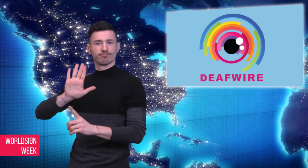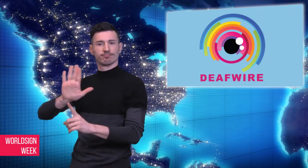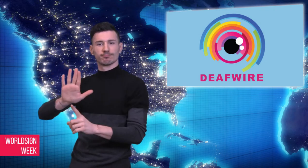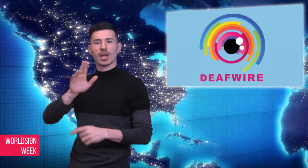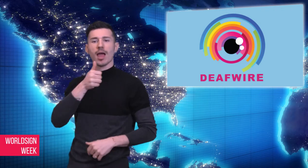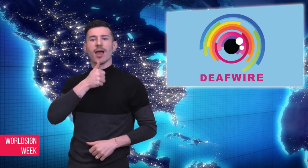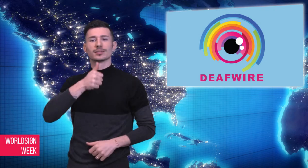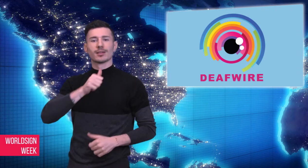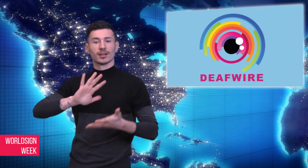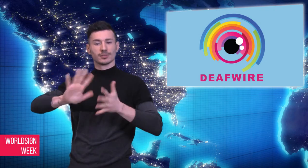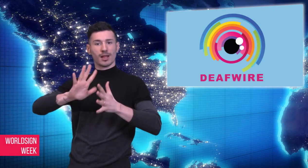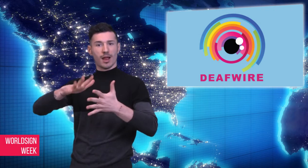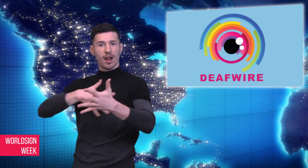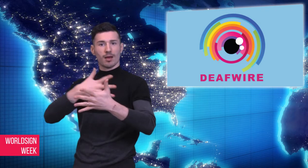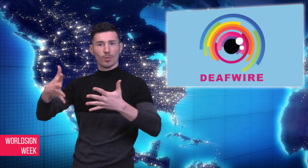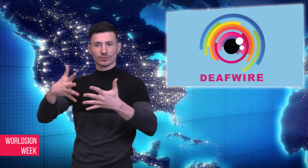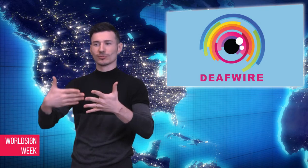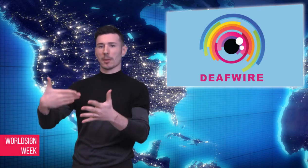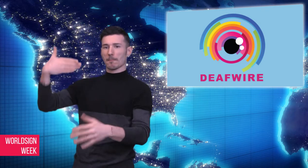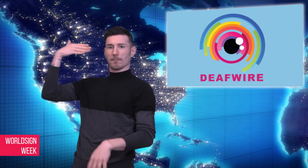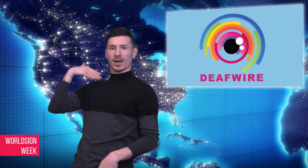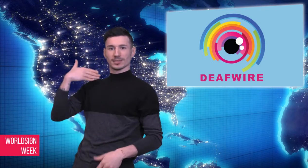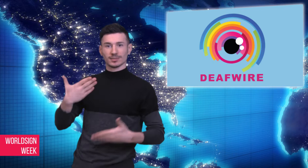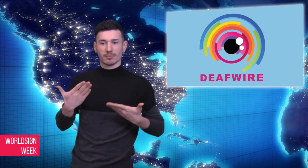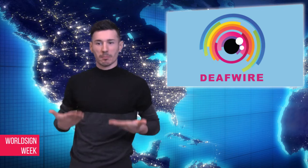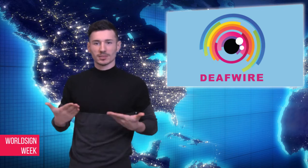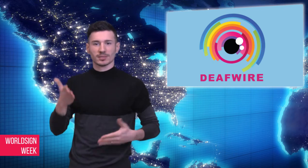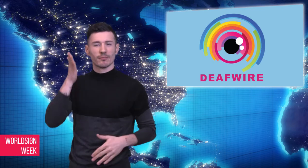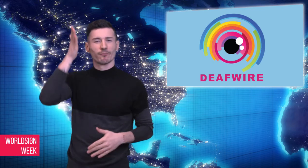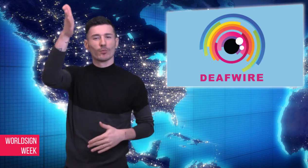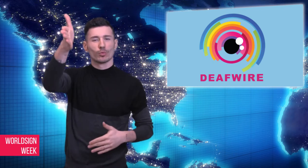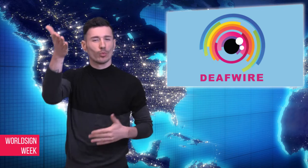Sign Language, Past, Present and Future” at the University of Iceland. There was also national news coverage with